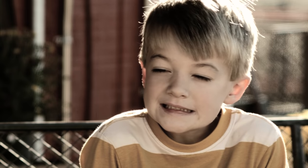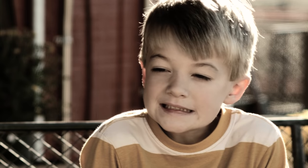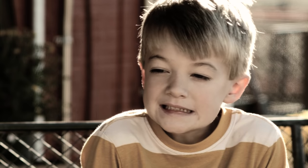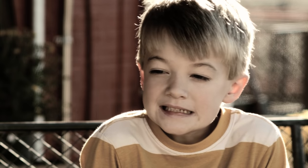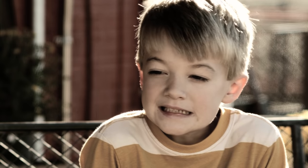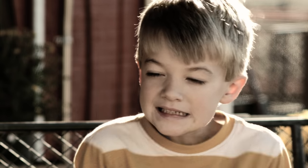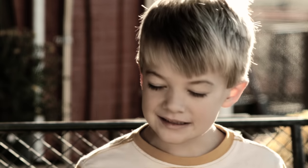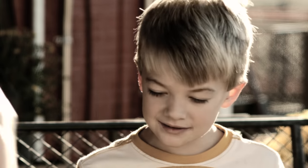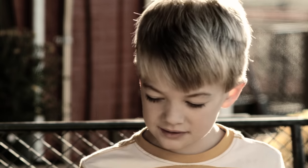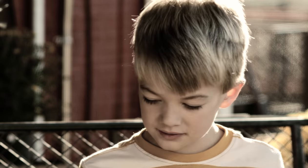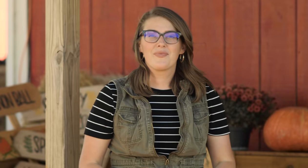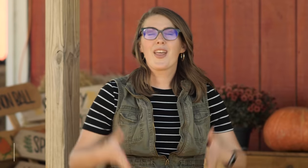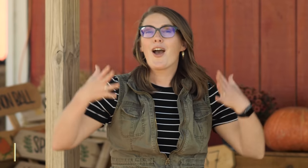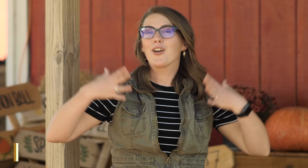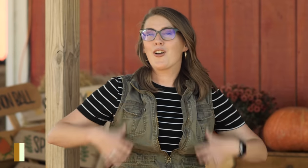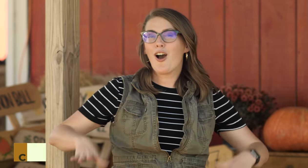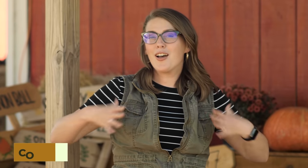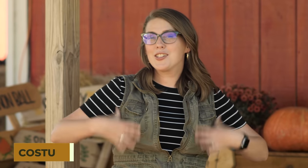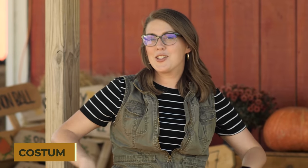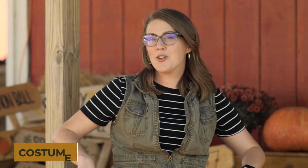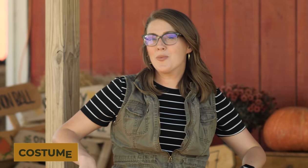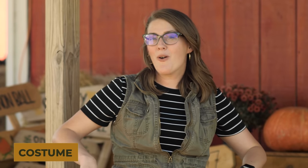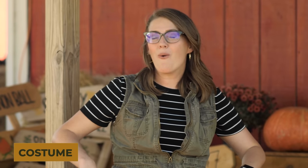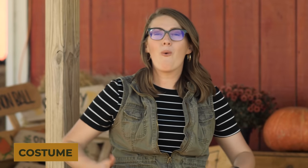Good job. 'Costume or